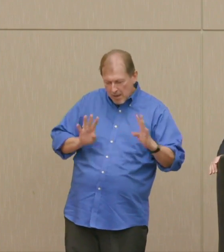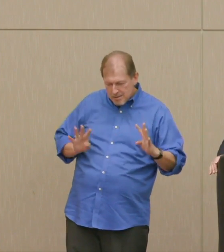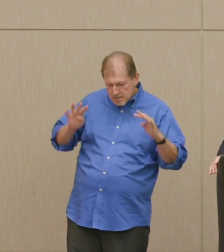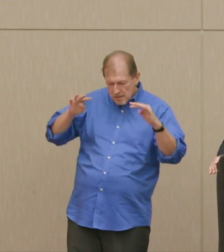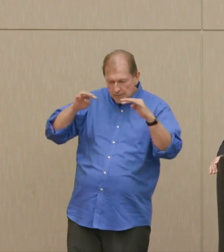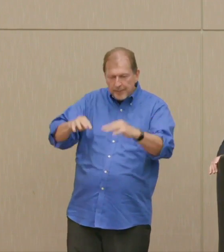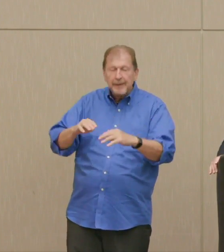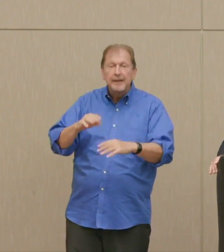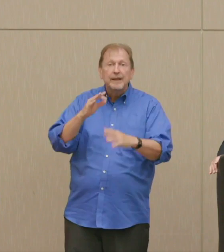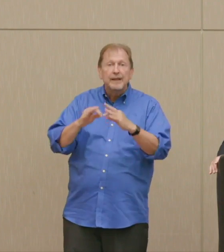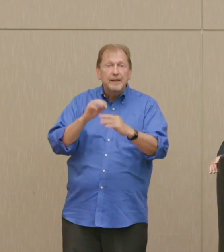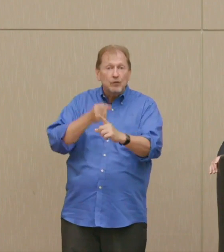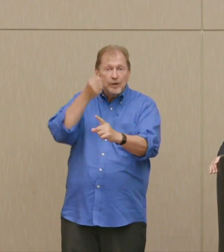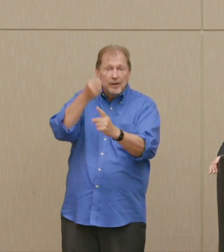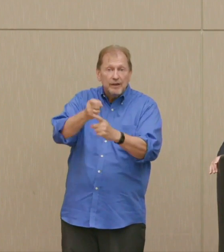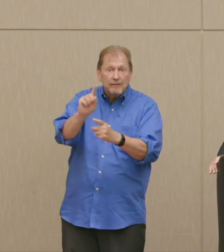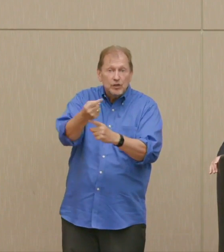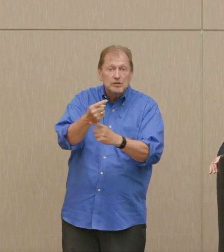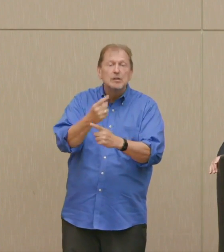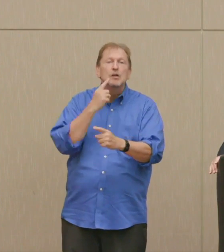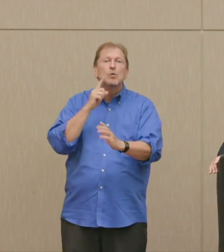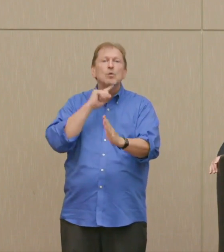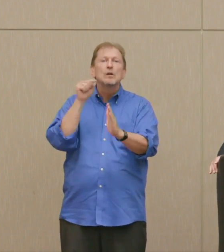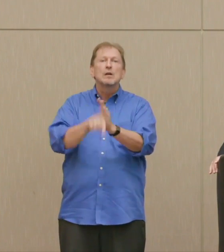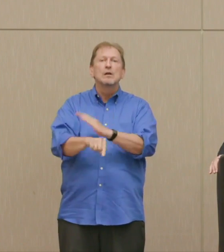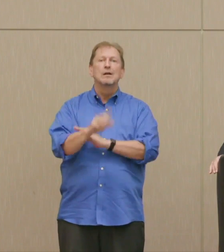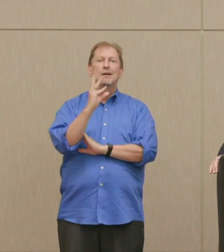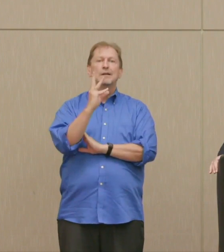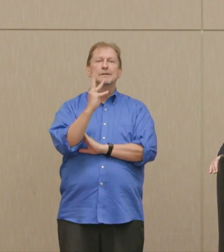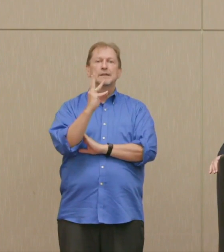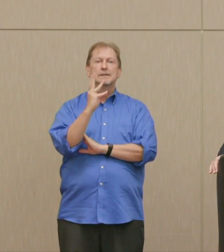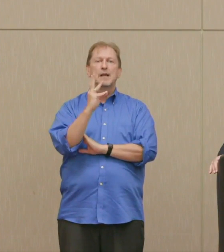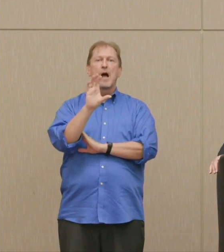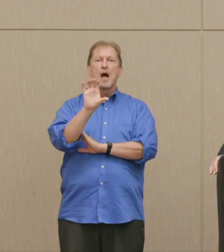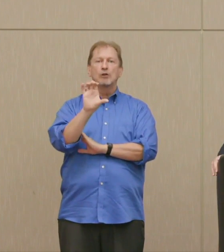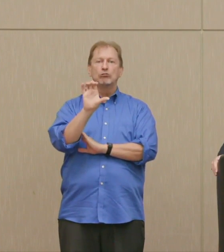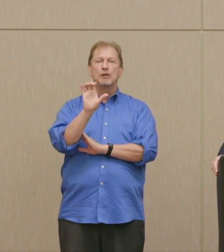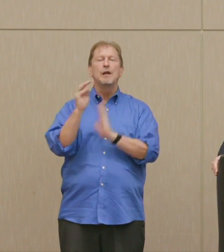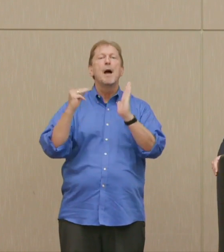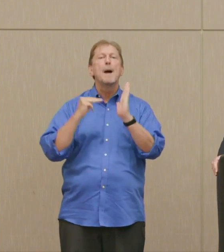kill 600 million people.